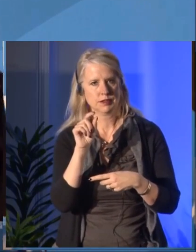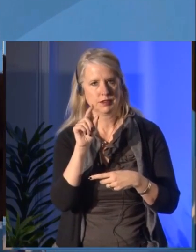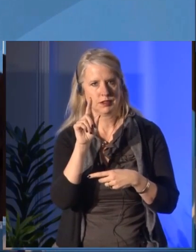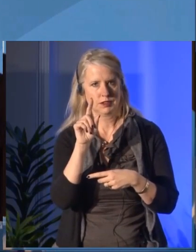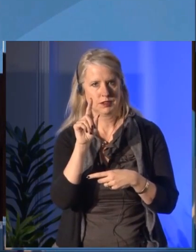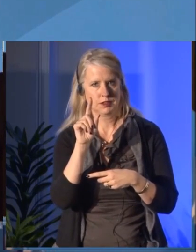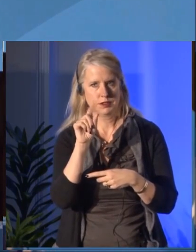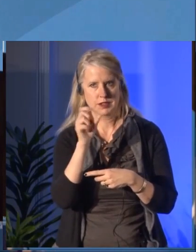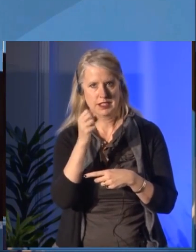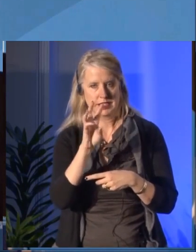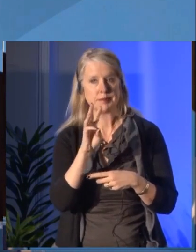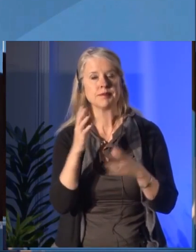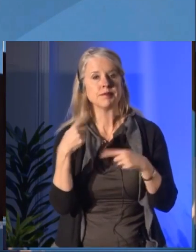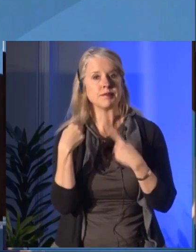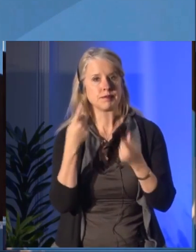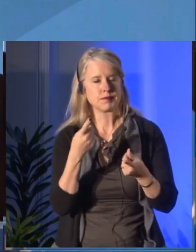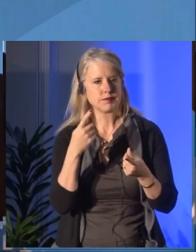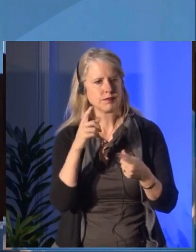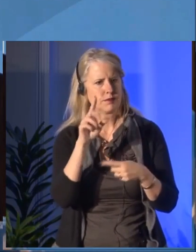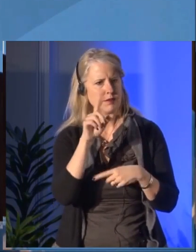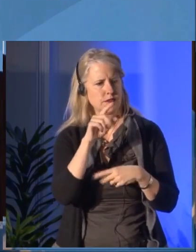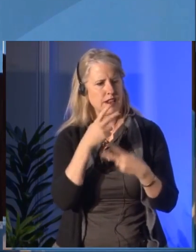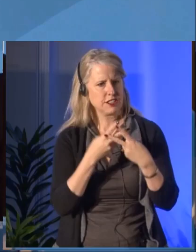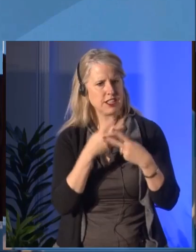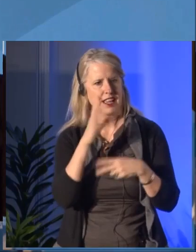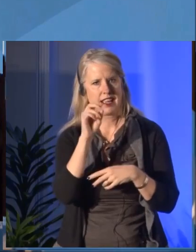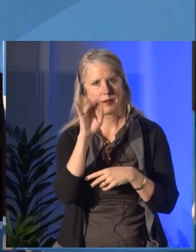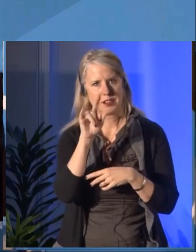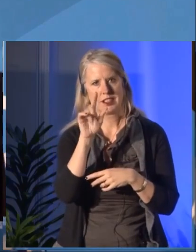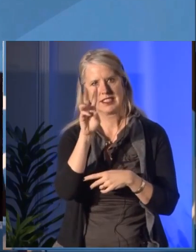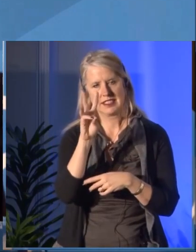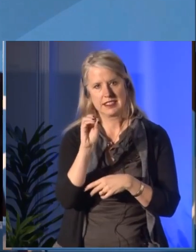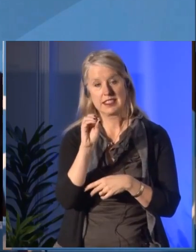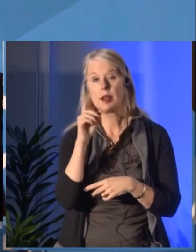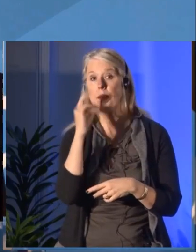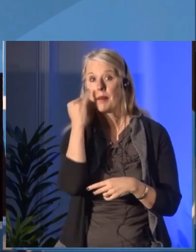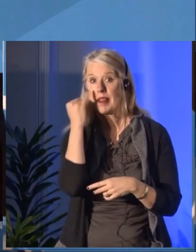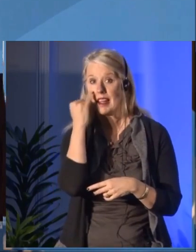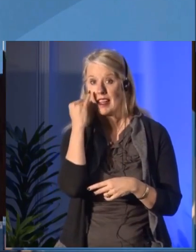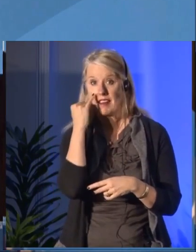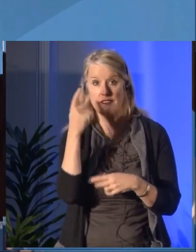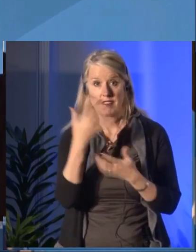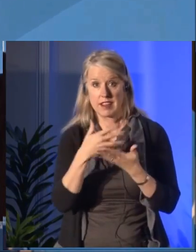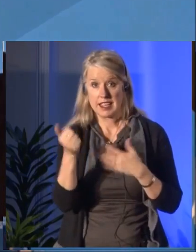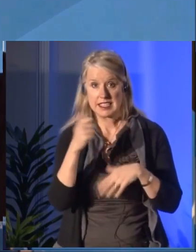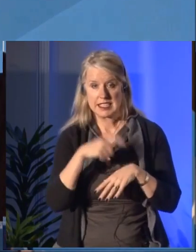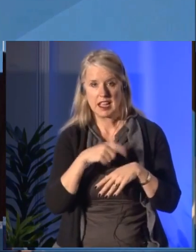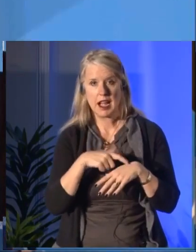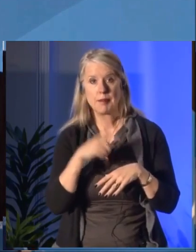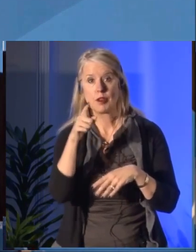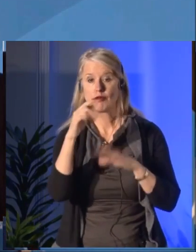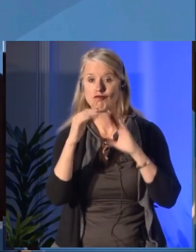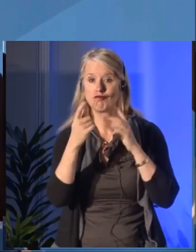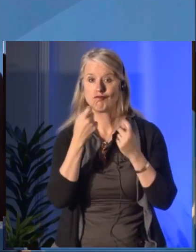Tammy Scott: We'll do our best to answer all of your questions today, but we'll also posting the questions and answers on our website following the meeting.